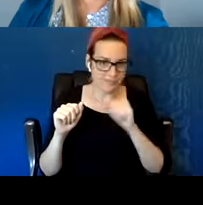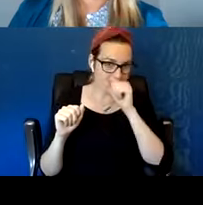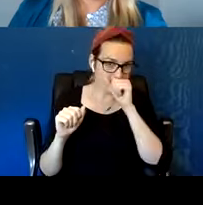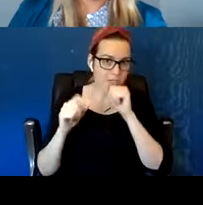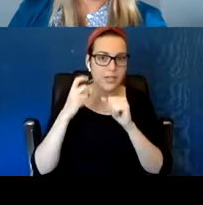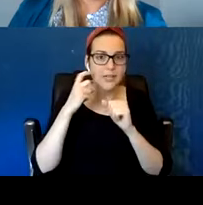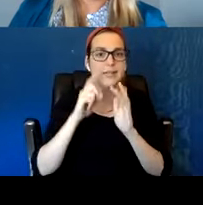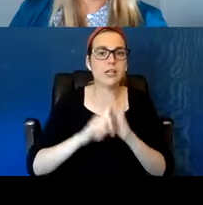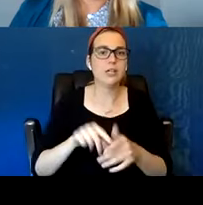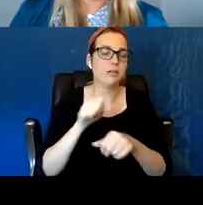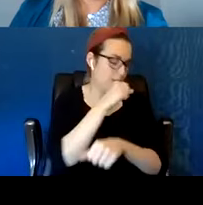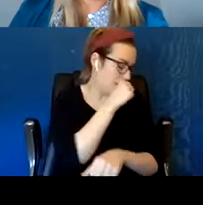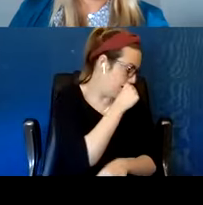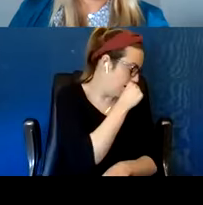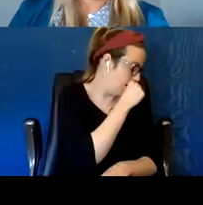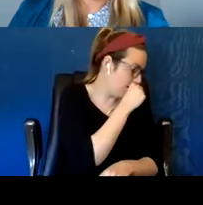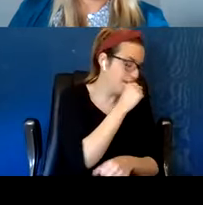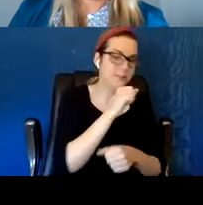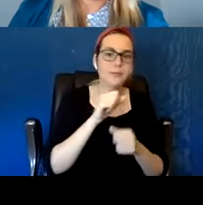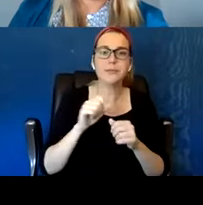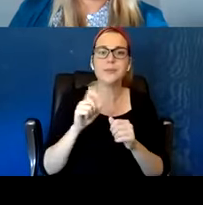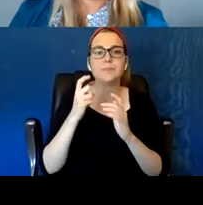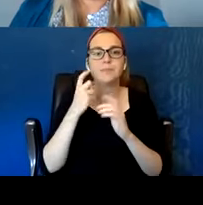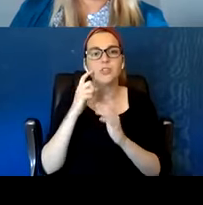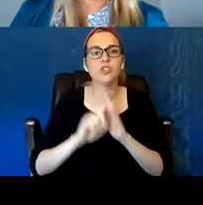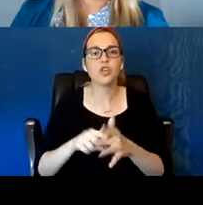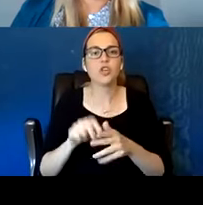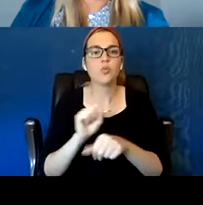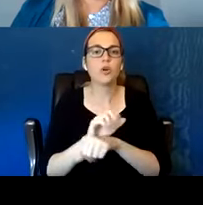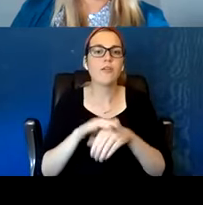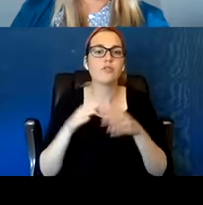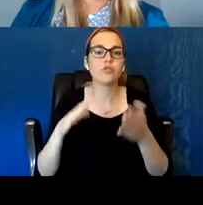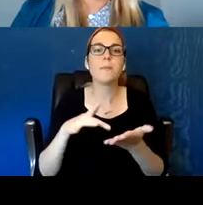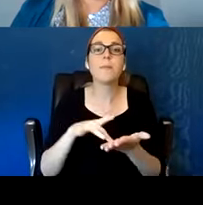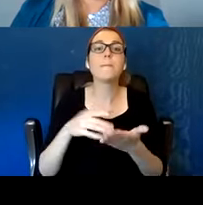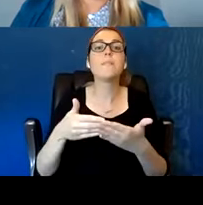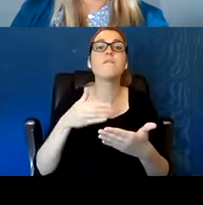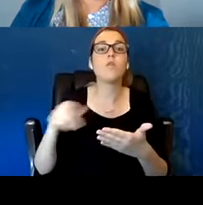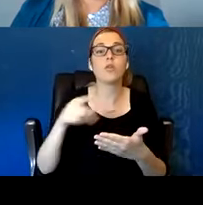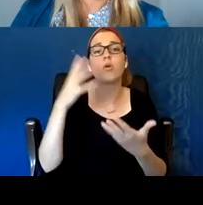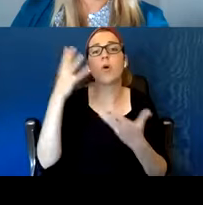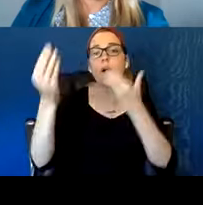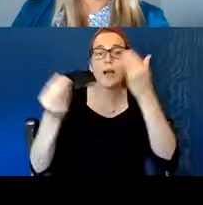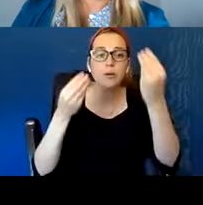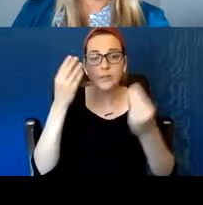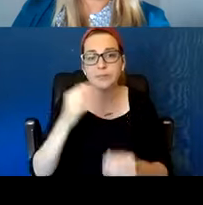is before you go out, you should do kind of a self examination